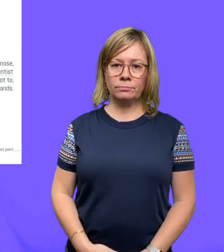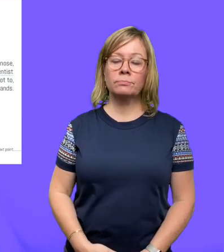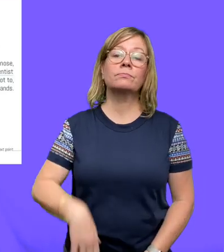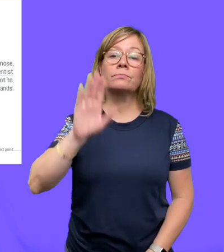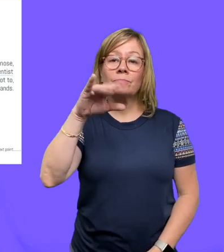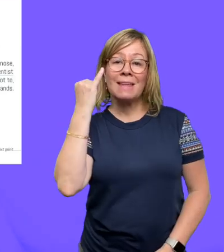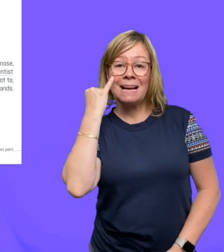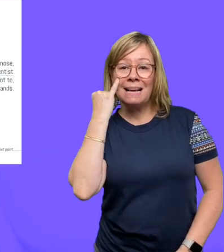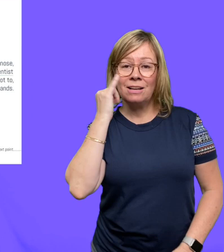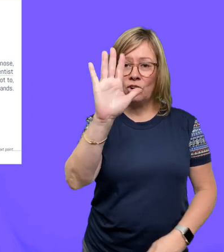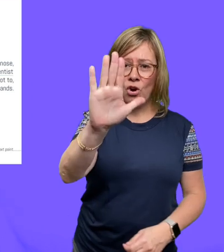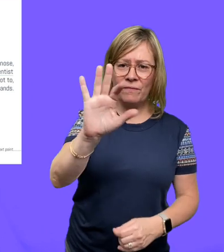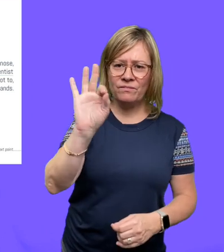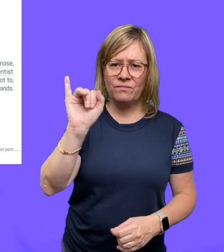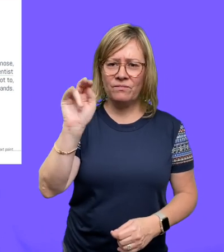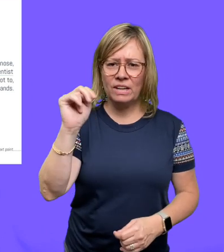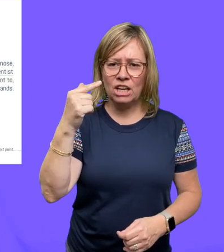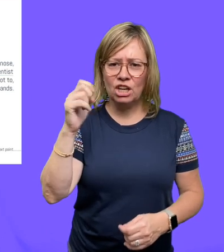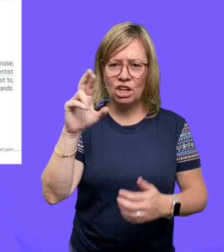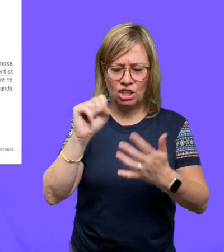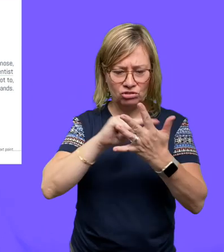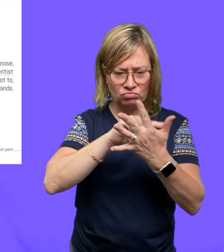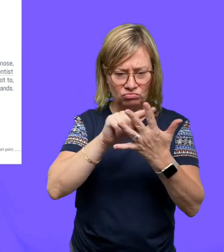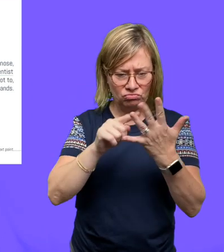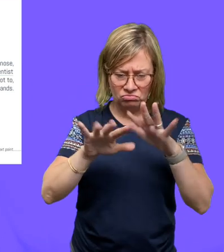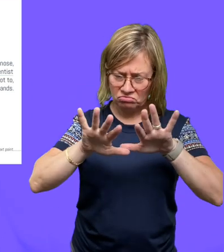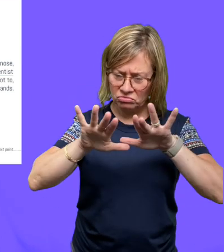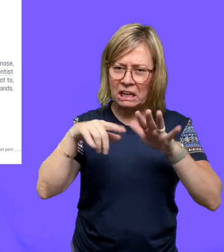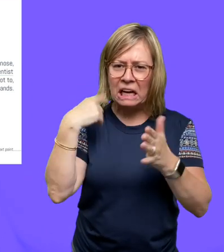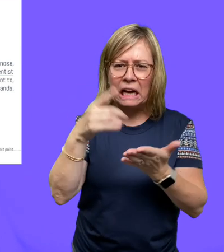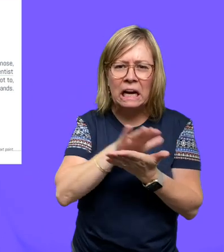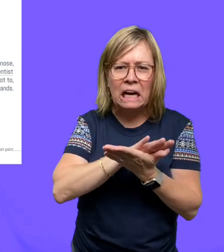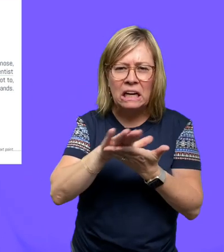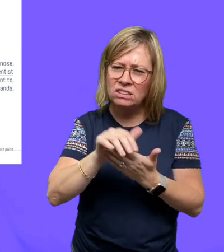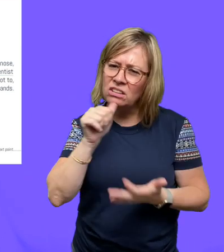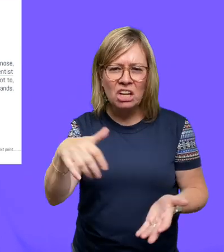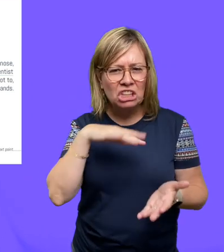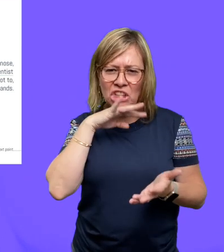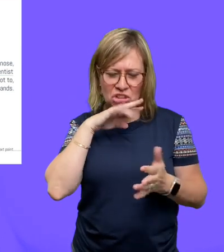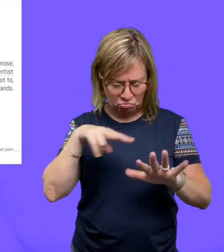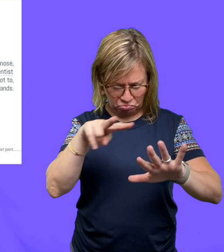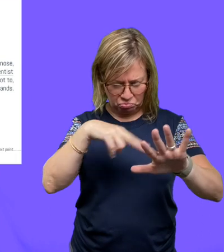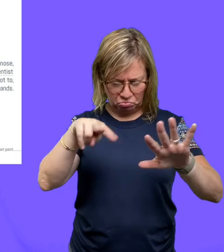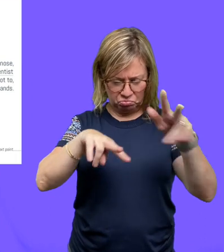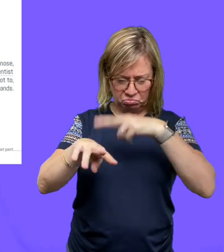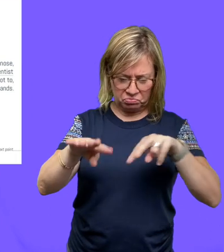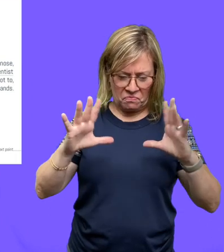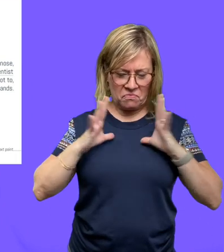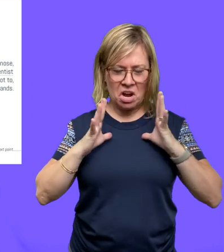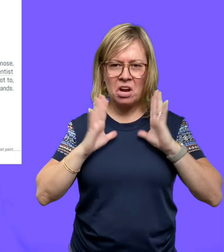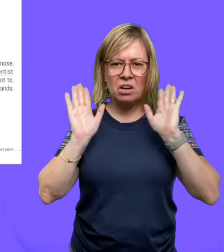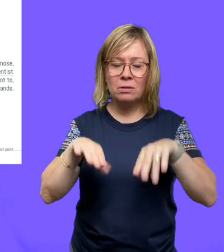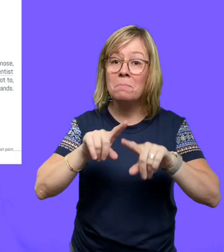Even if your fingers look clean and don't appear dirty, the virus could still